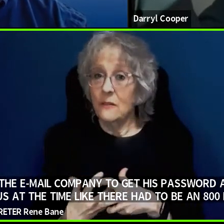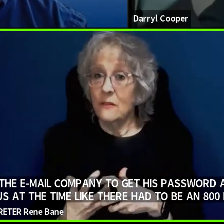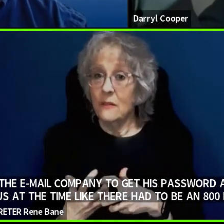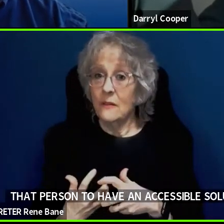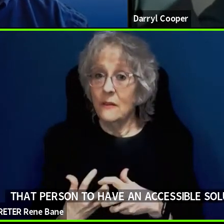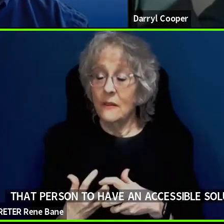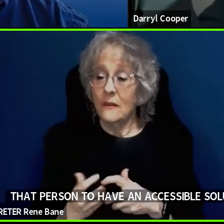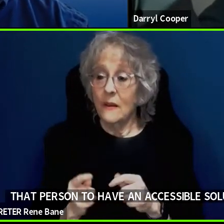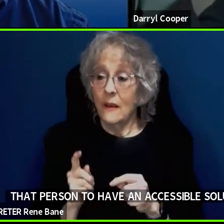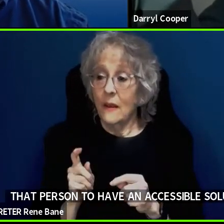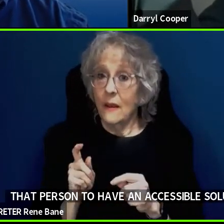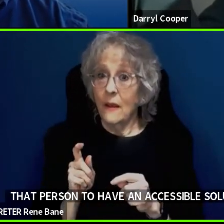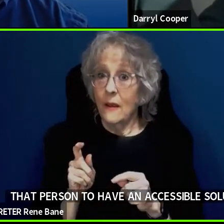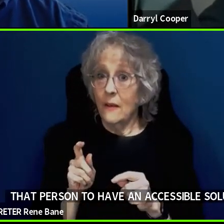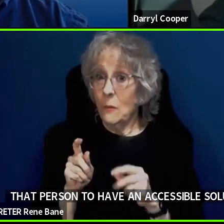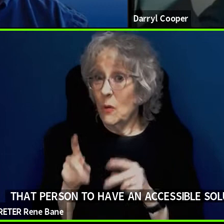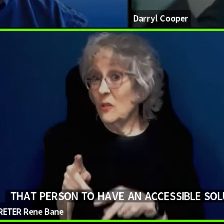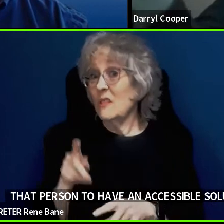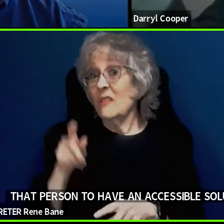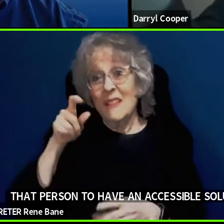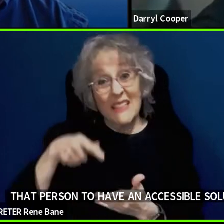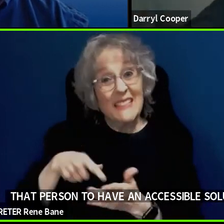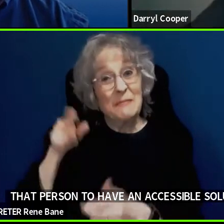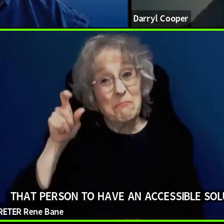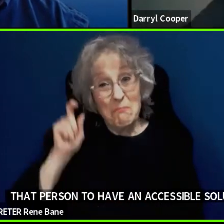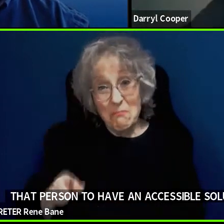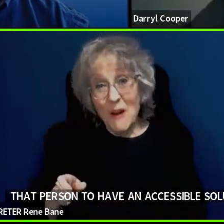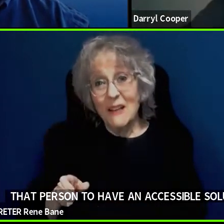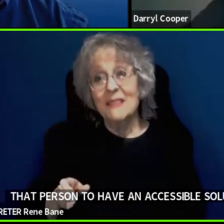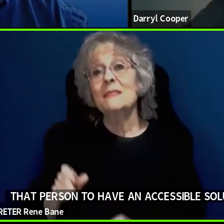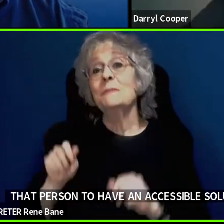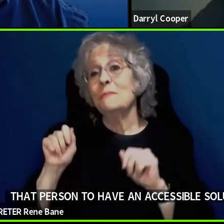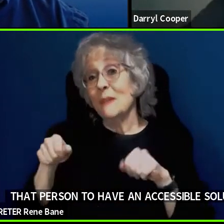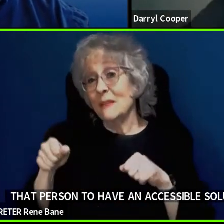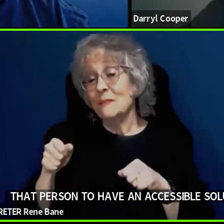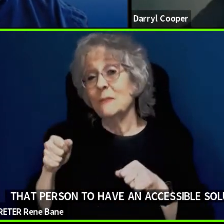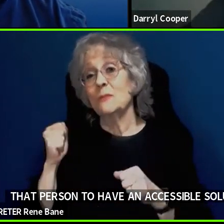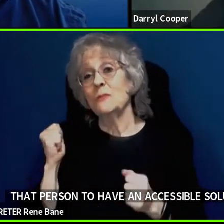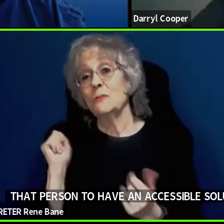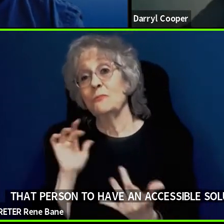able to reach a live person? >> Bruce Bailey: